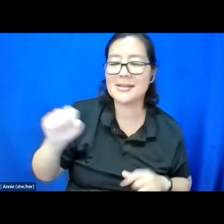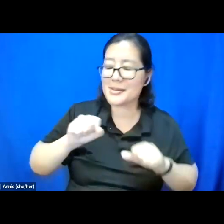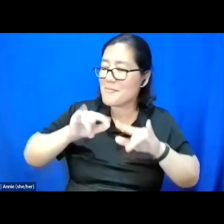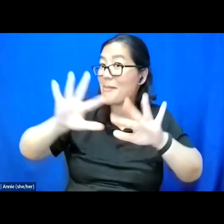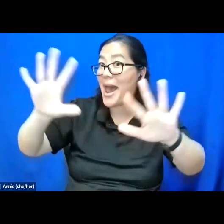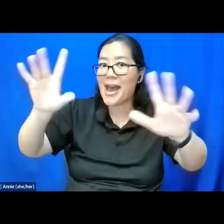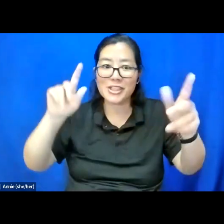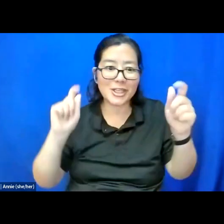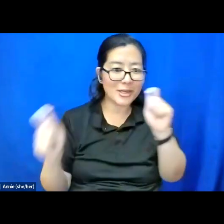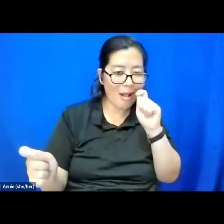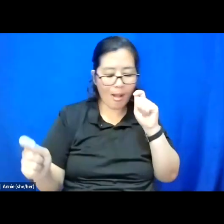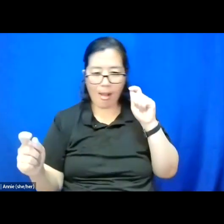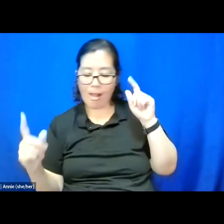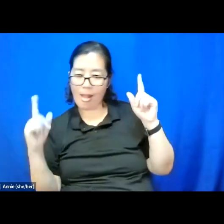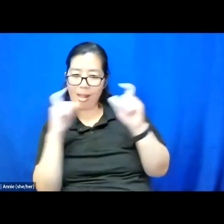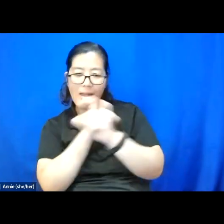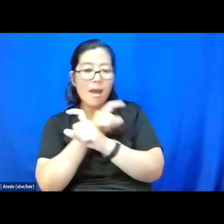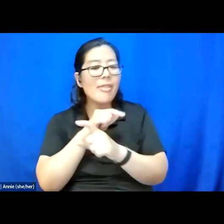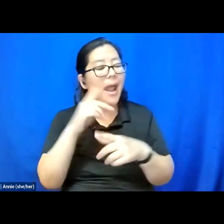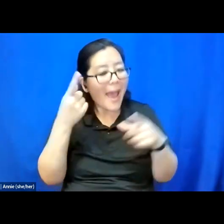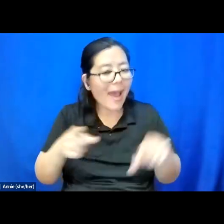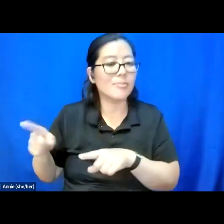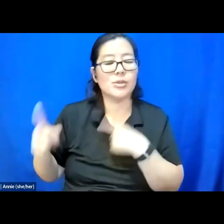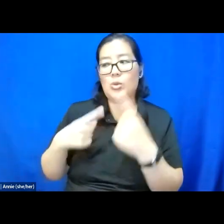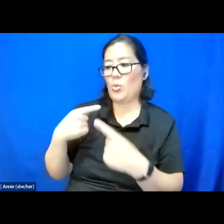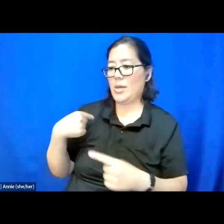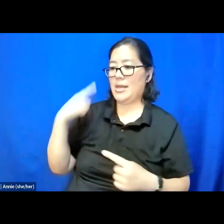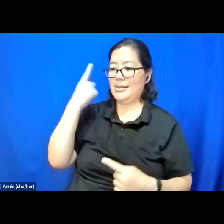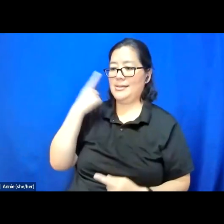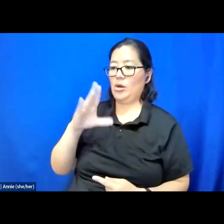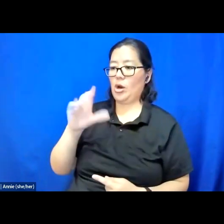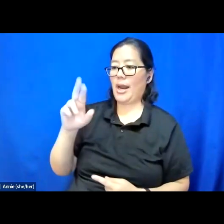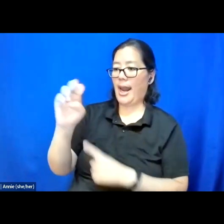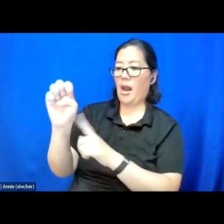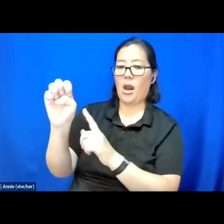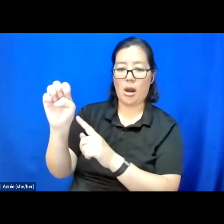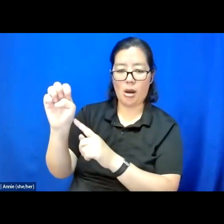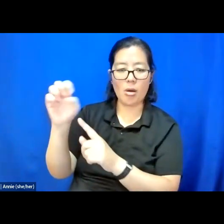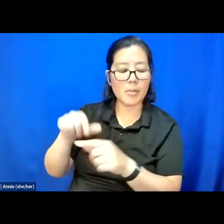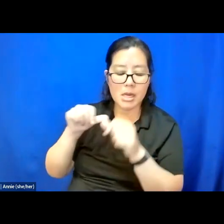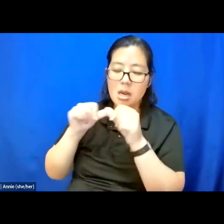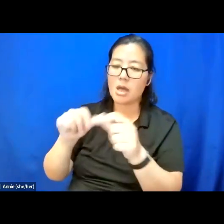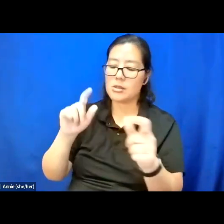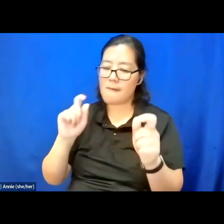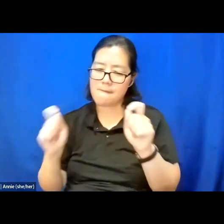that happens when we consider care to be a constant evolving ebb and flow